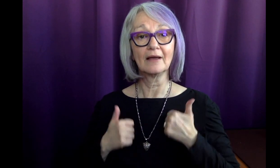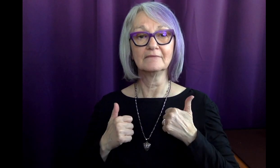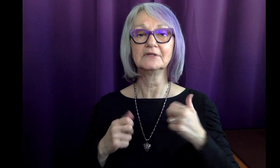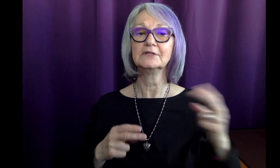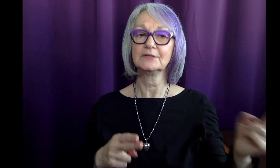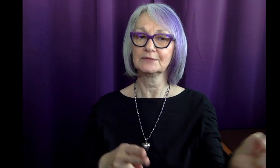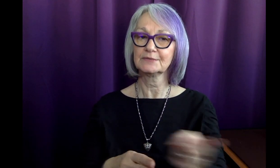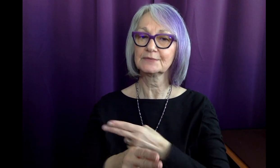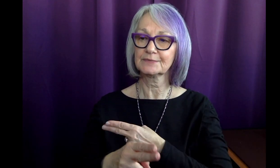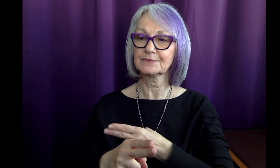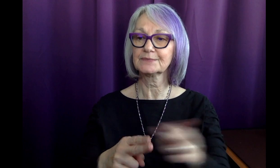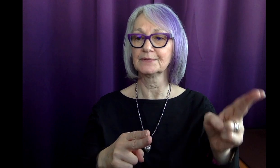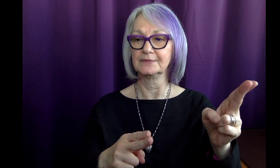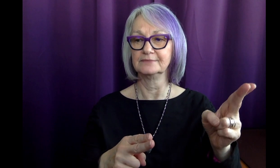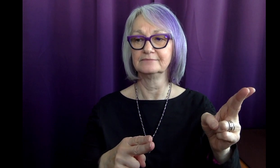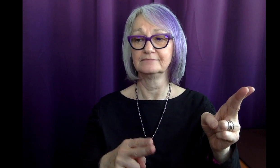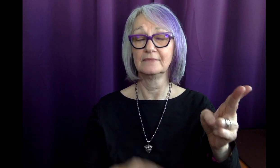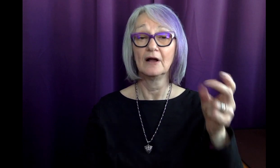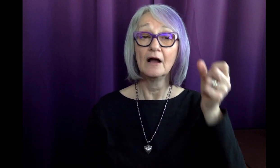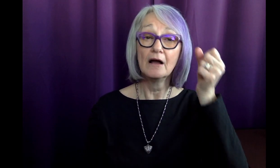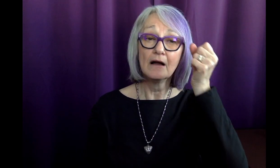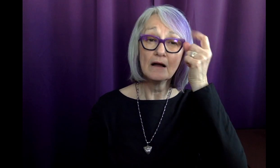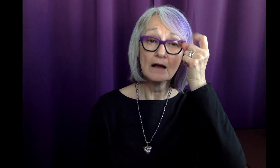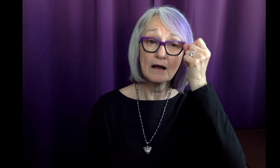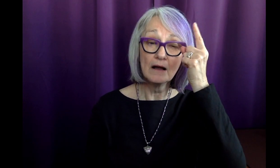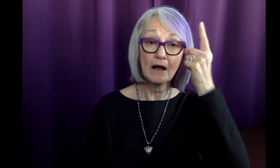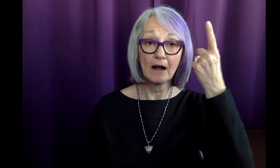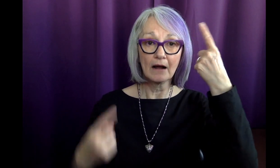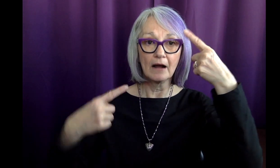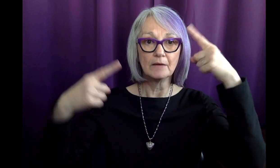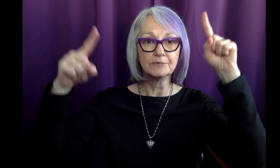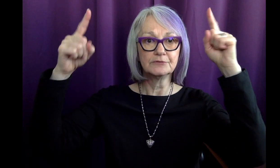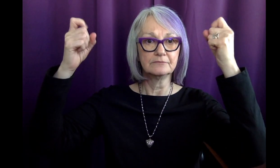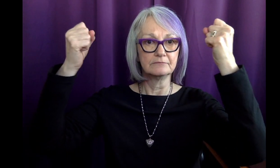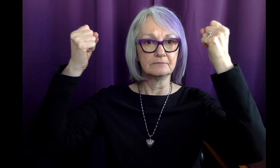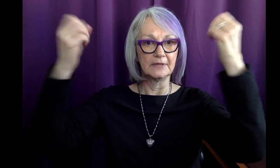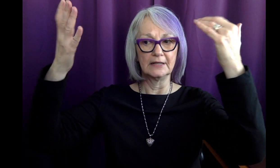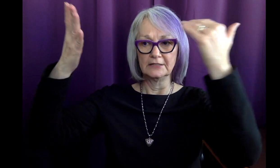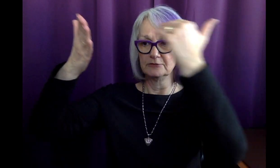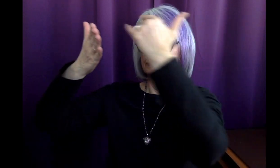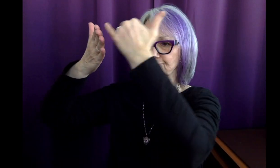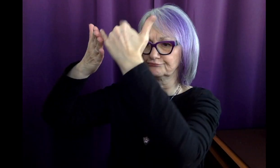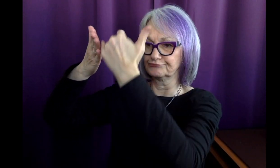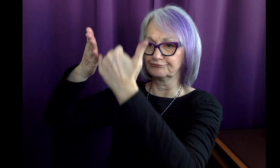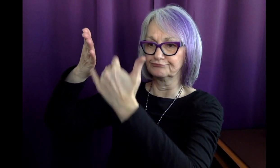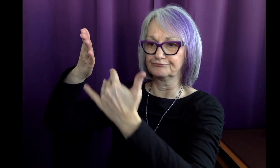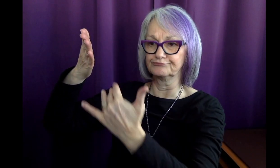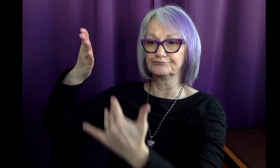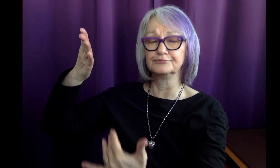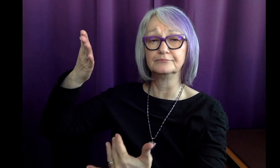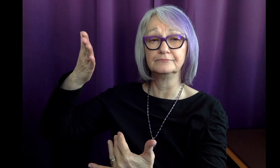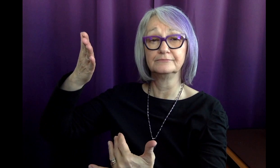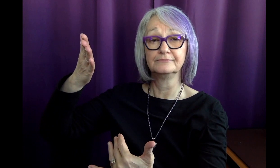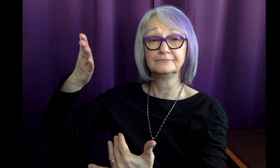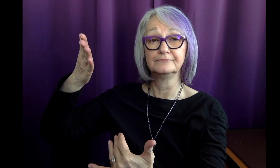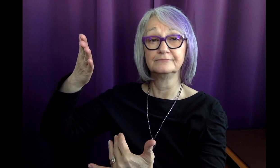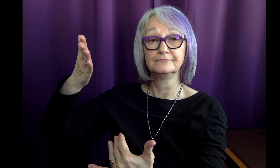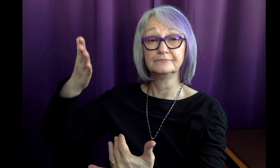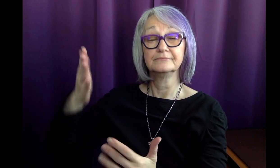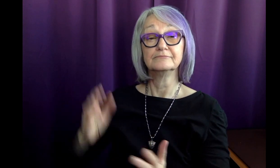Her life was short, but she accomplished many things.